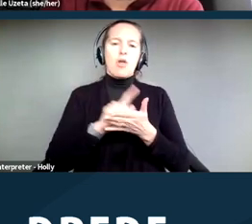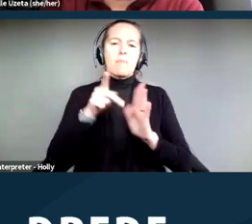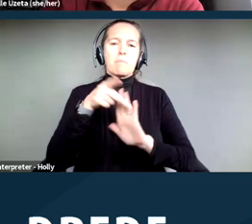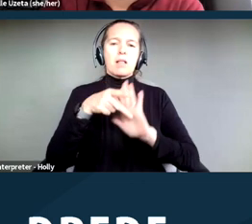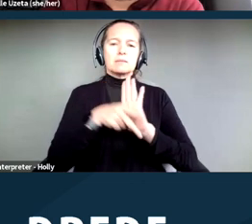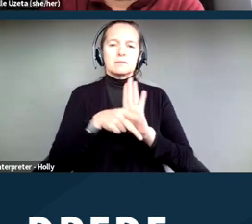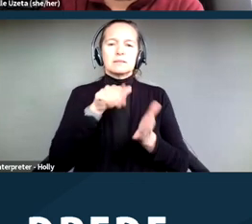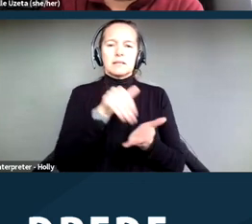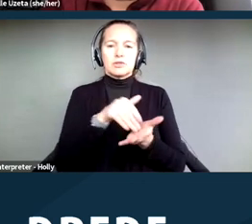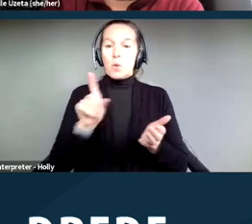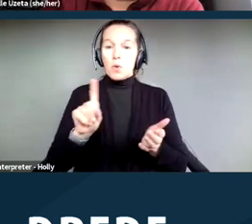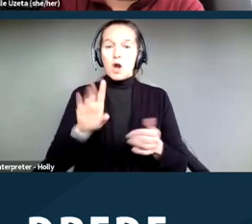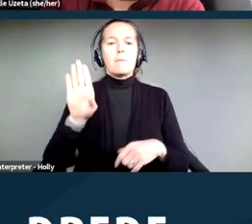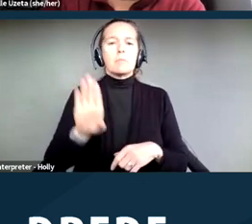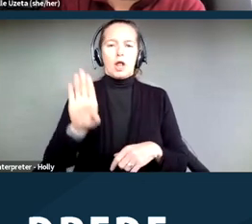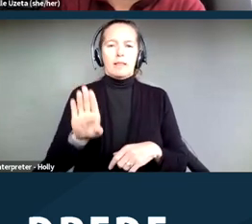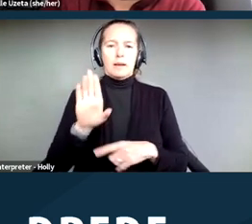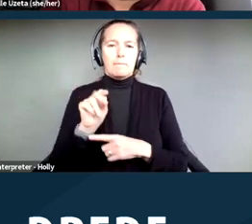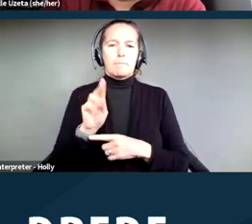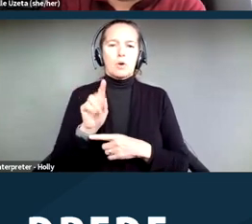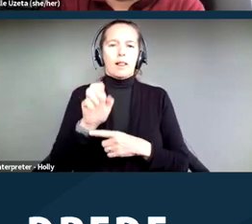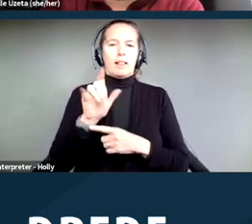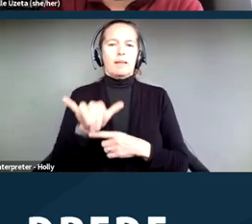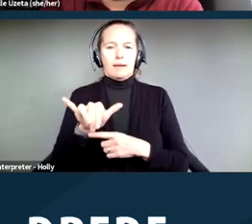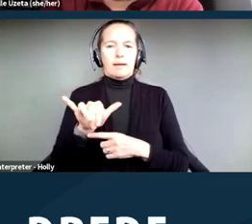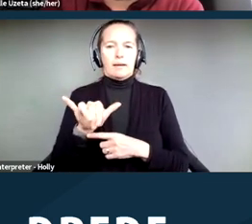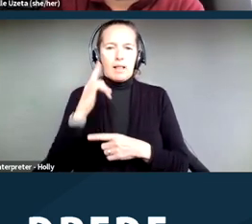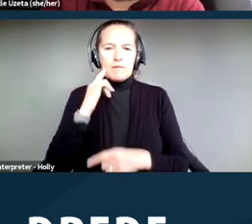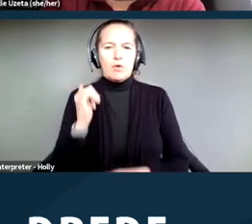located in Berkeley, California, that is led by people with disabilities.